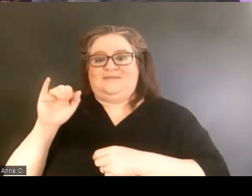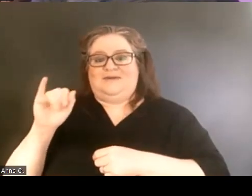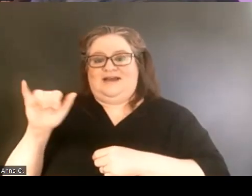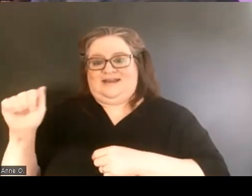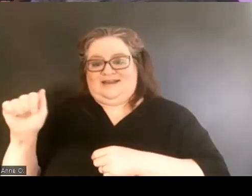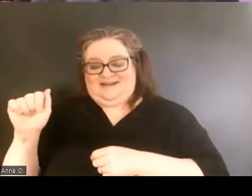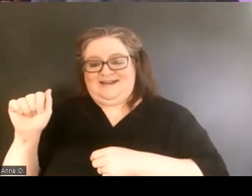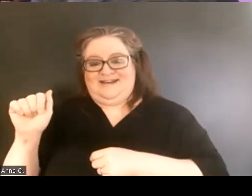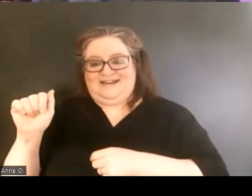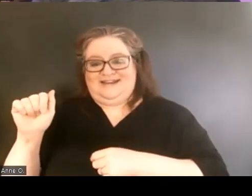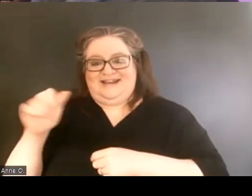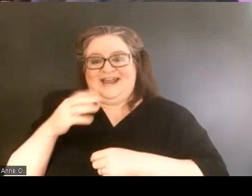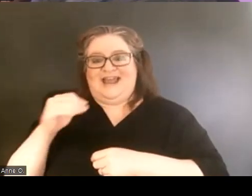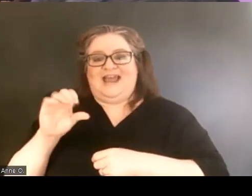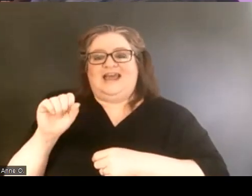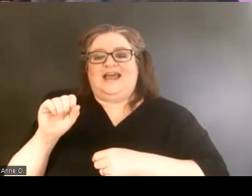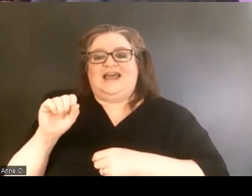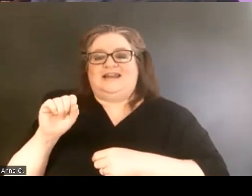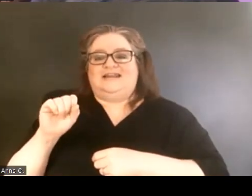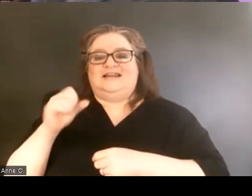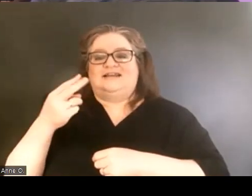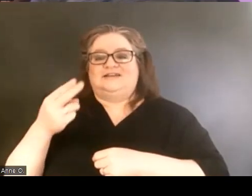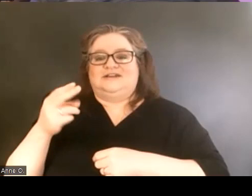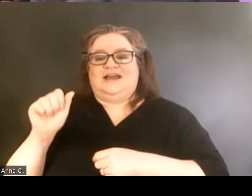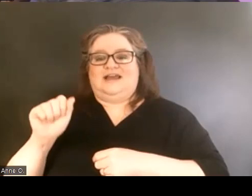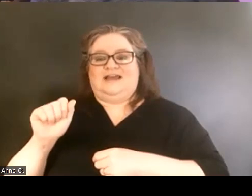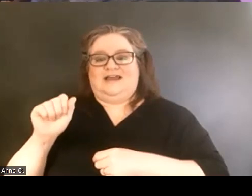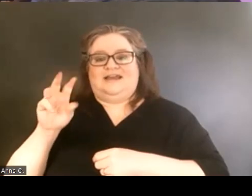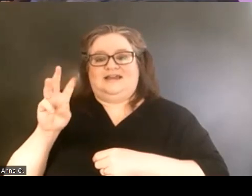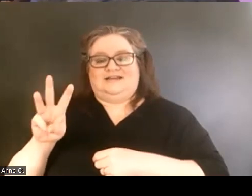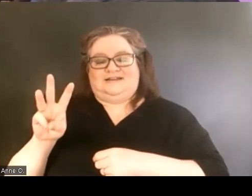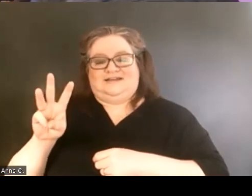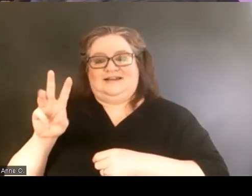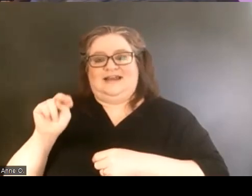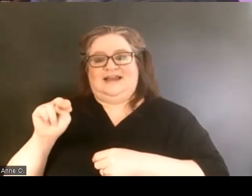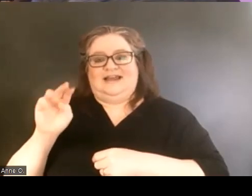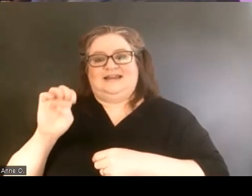and Shawnee spelled S-H-A-W-N-E-E people